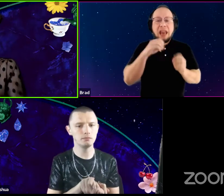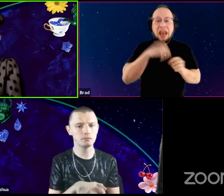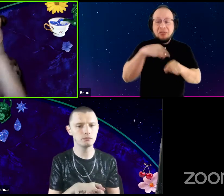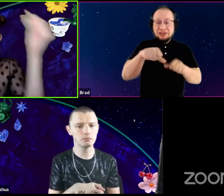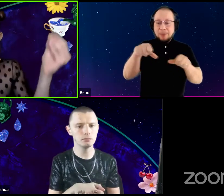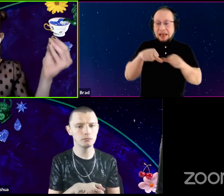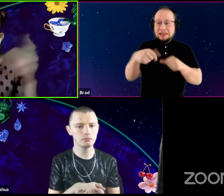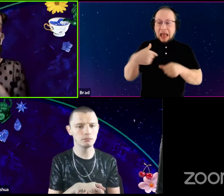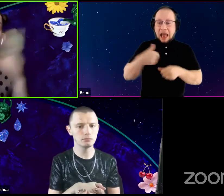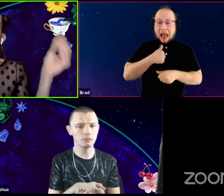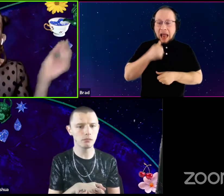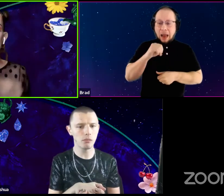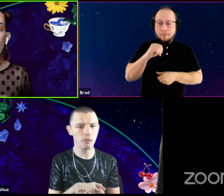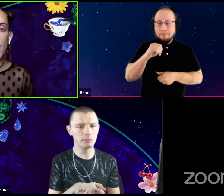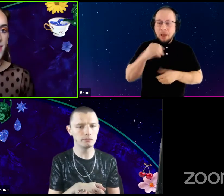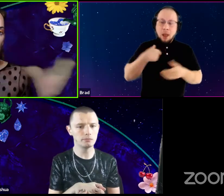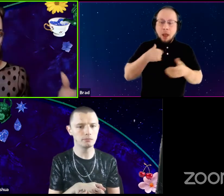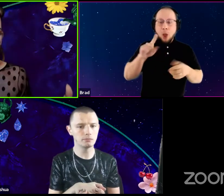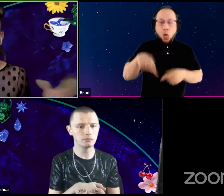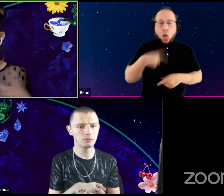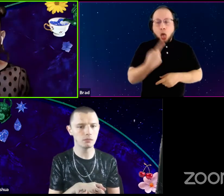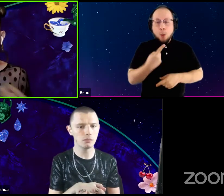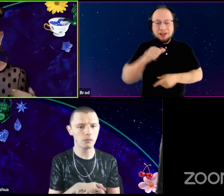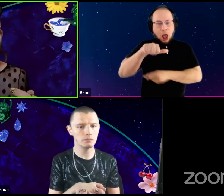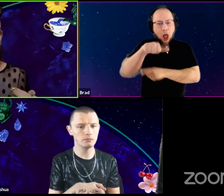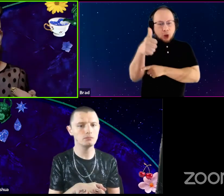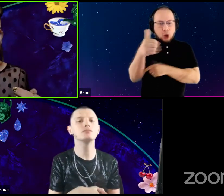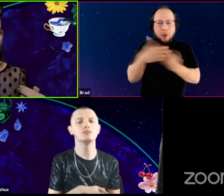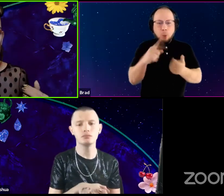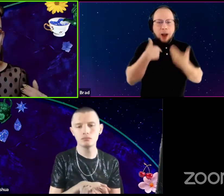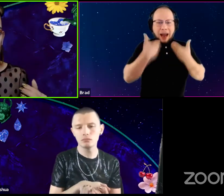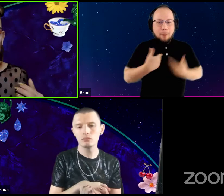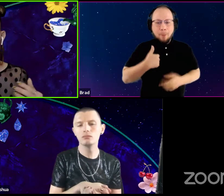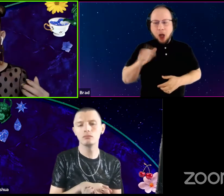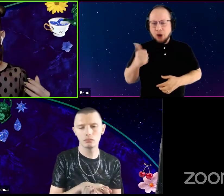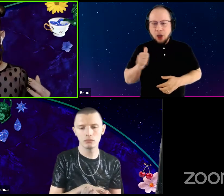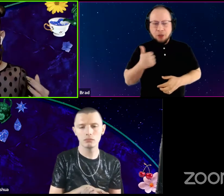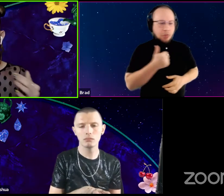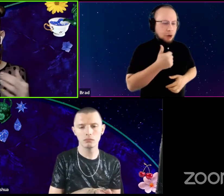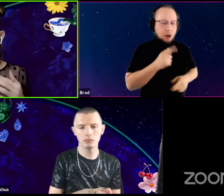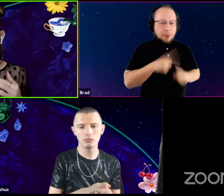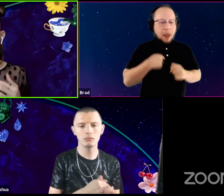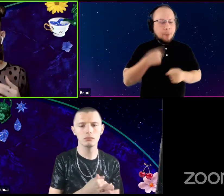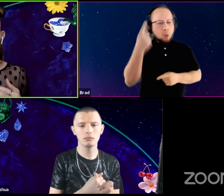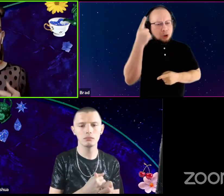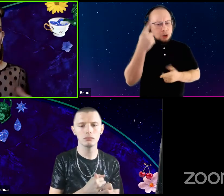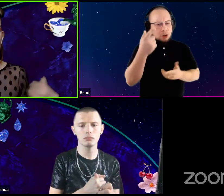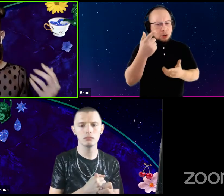like I'm still always an other no matter where I am. But I'm wondering if those communities, like